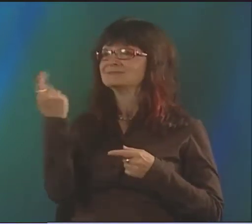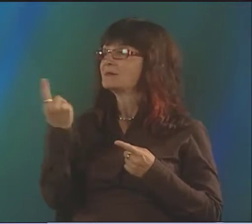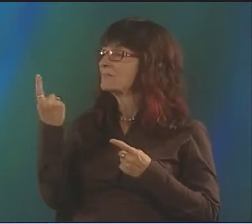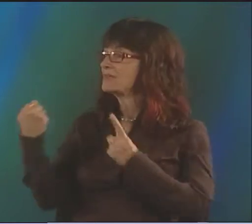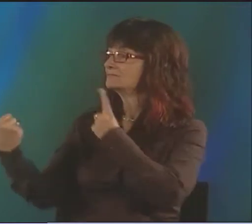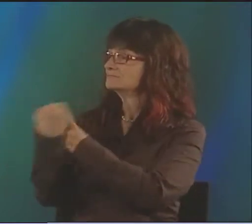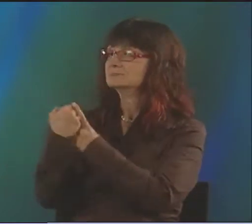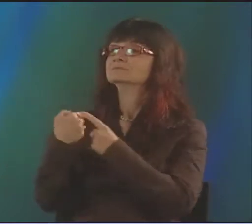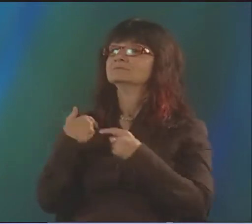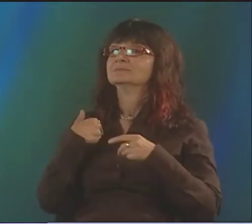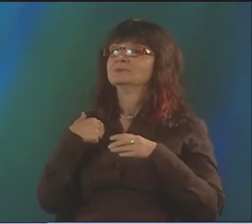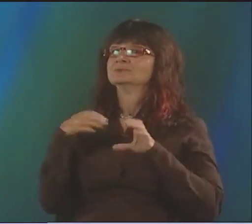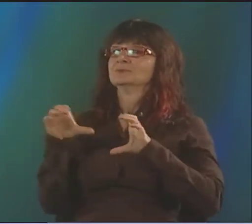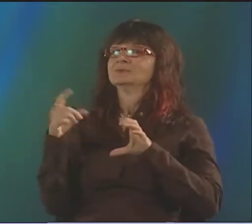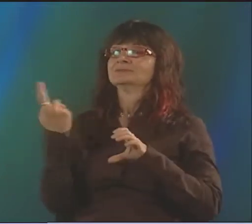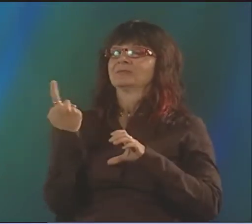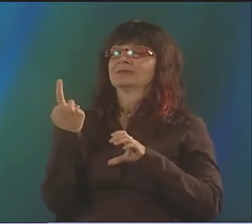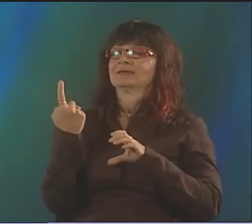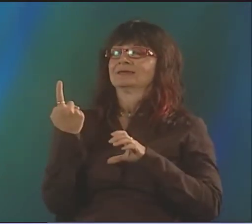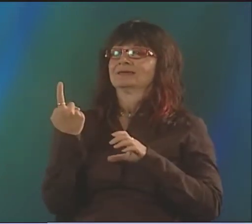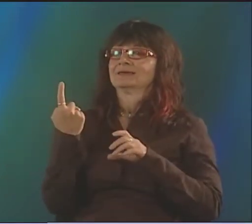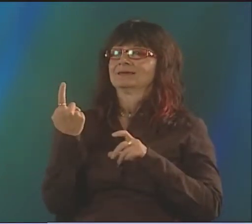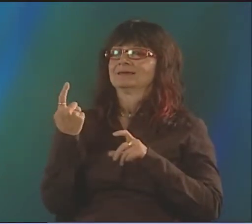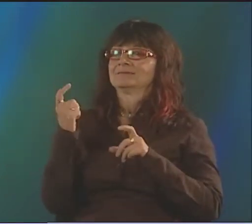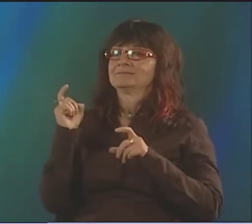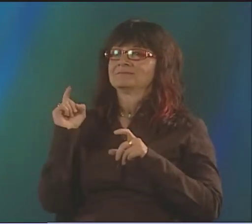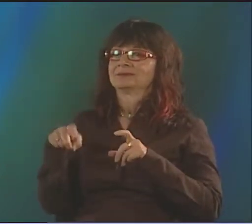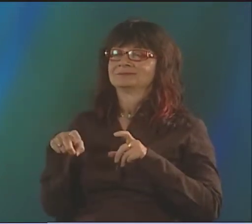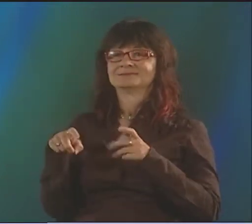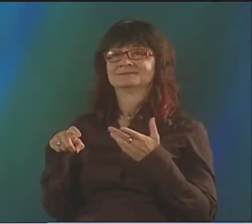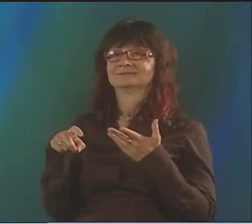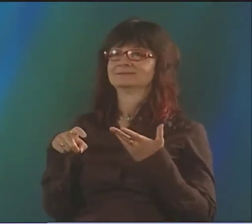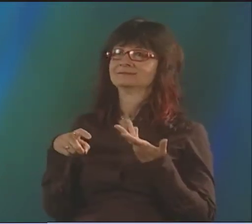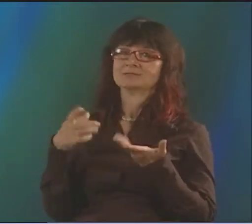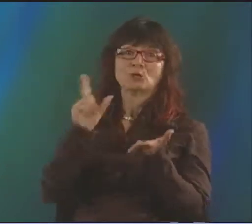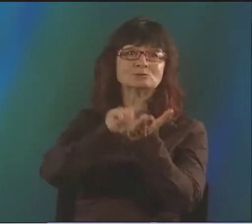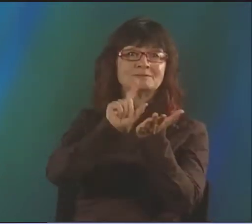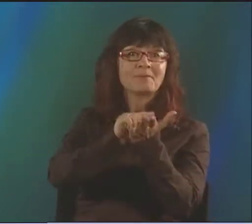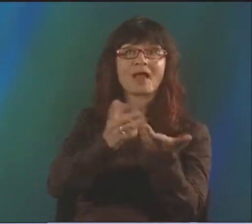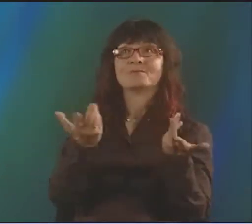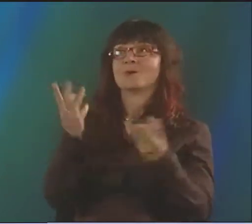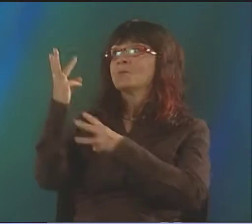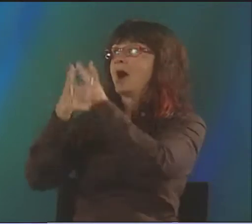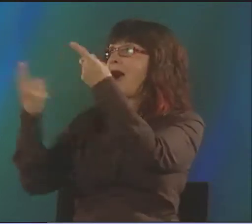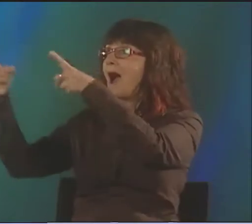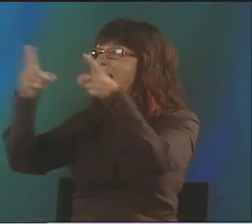AND SO WHEN SOMETHING HITS ME A CERTAIN WAY OR AFFECTS ME, I FEEL LIKE I HAVE TO DO THAT, I HAVE TO WRITE SOMETHING DOWN.